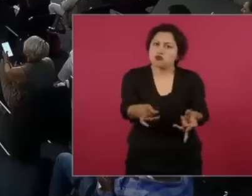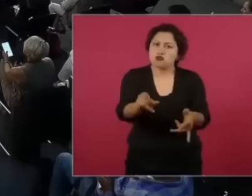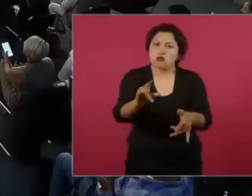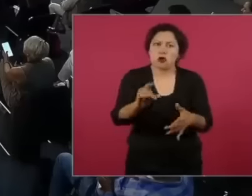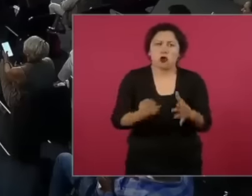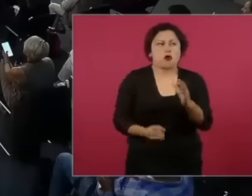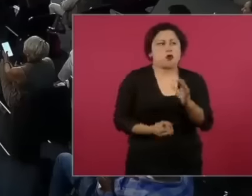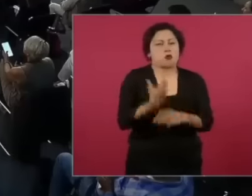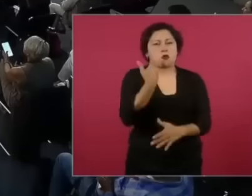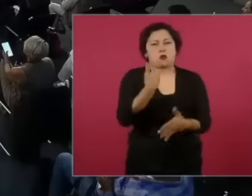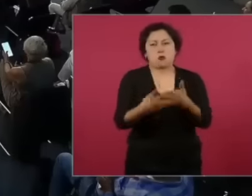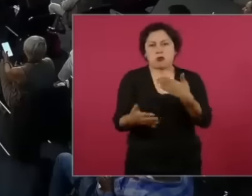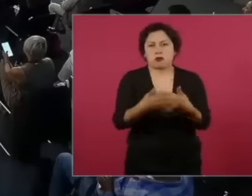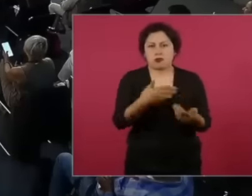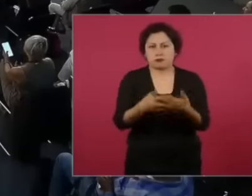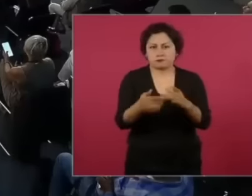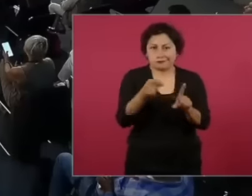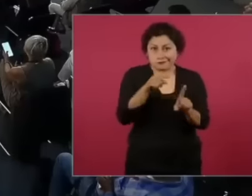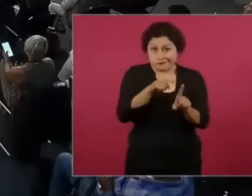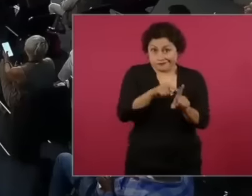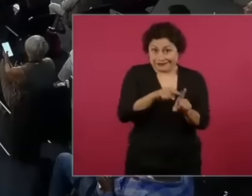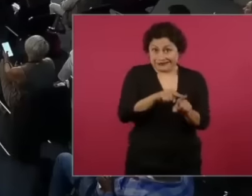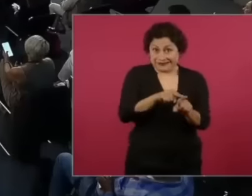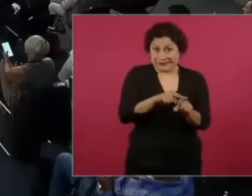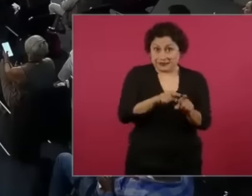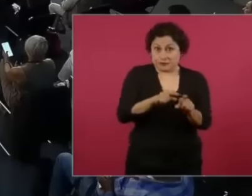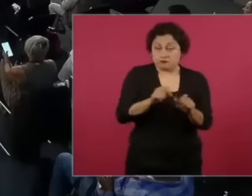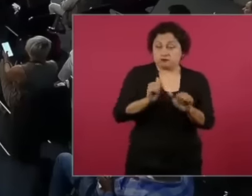until